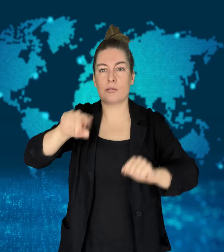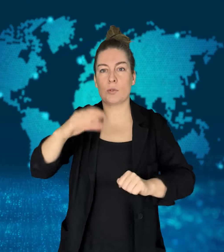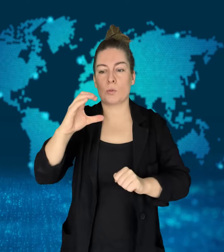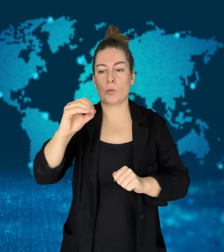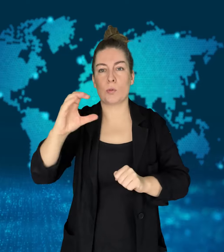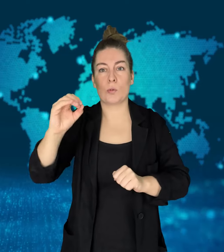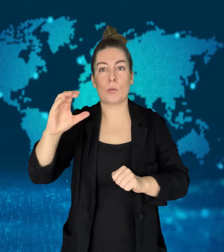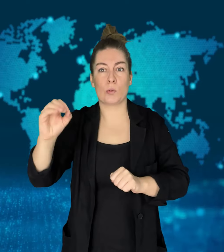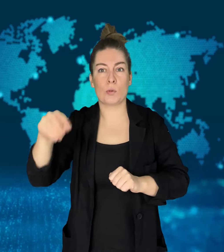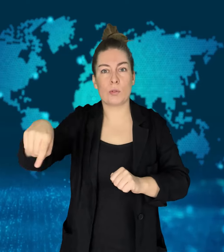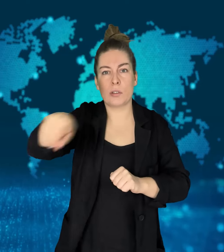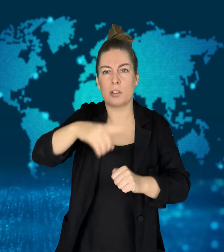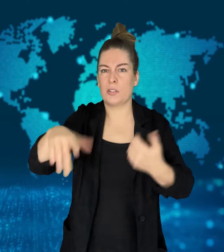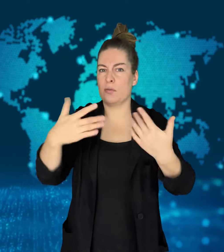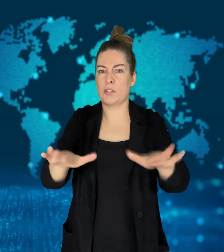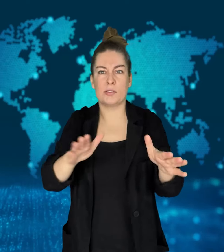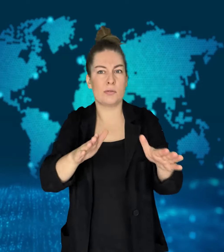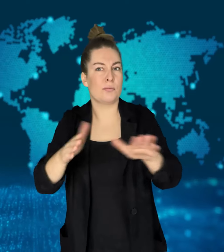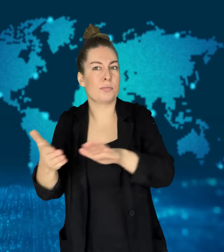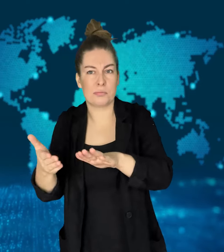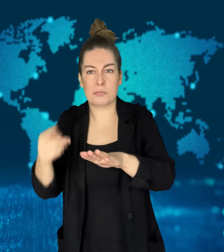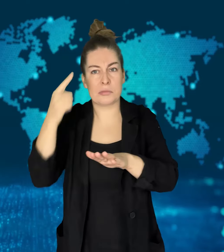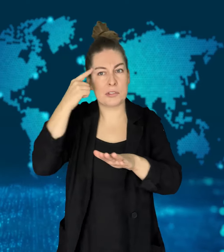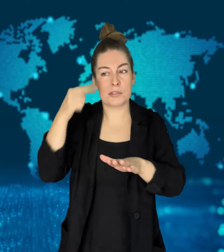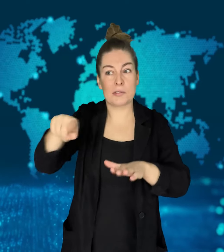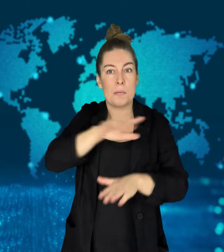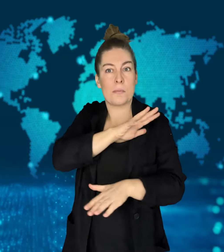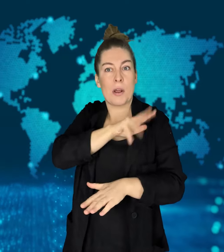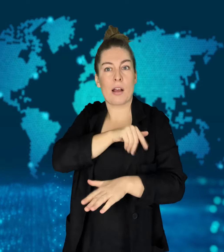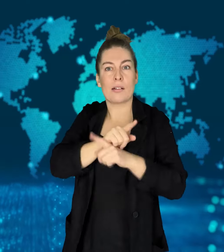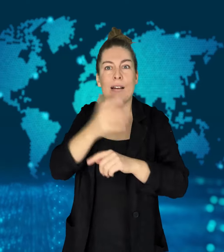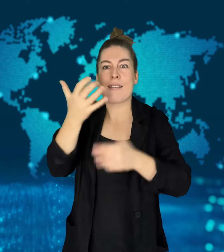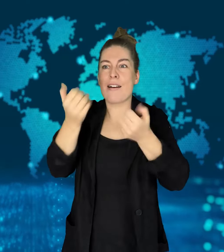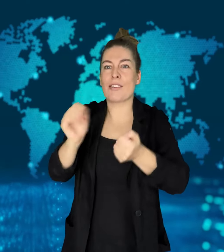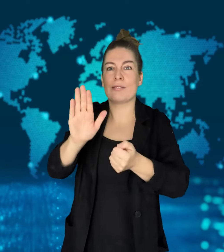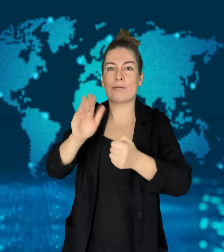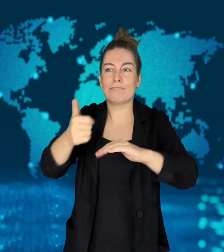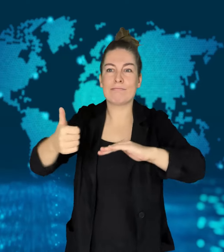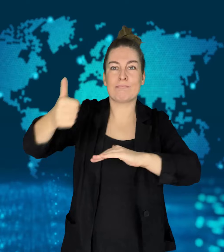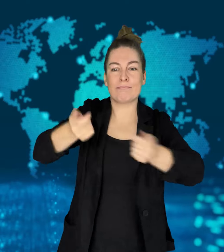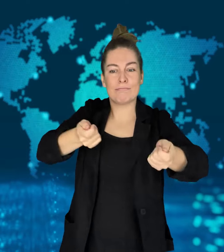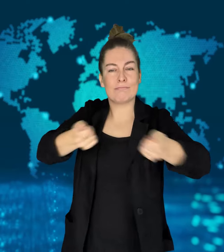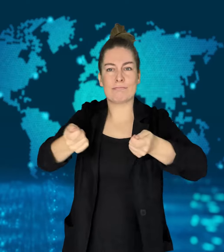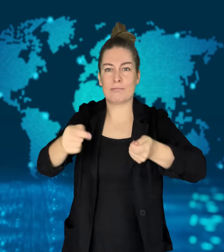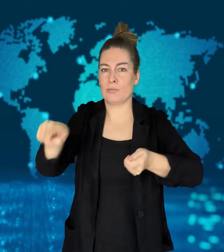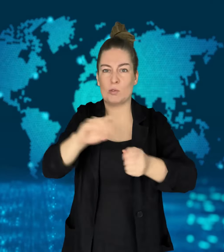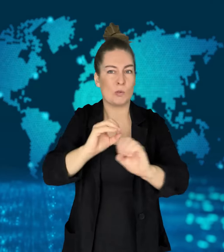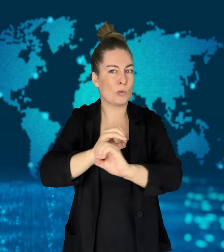One army spokesperson claims around 8,000 militants have been killed,